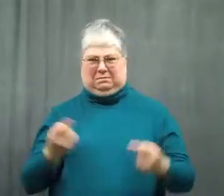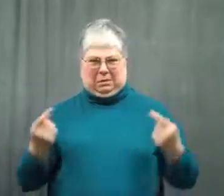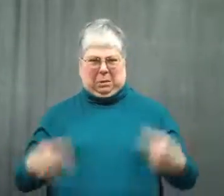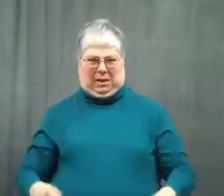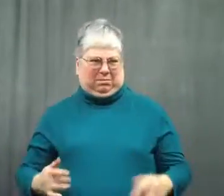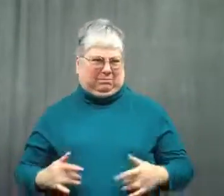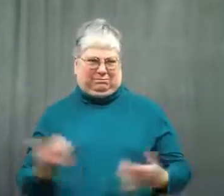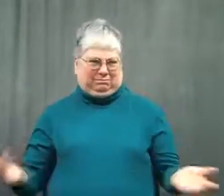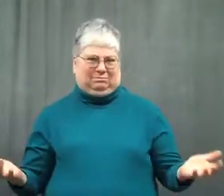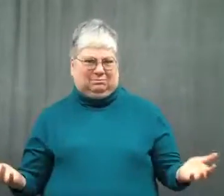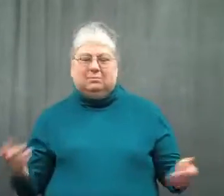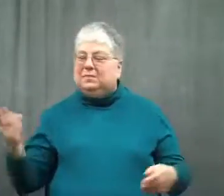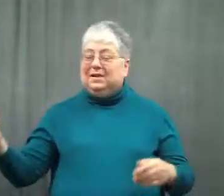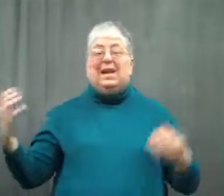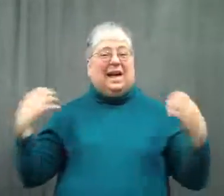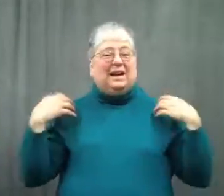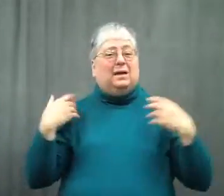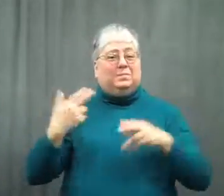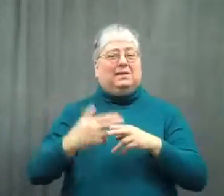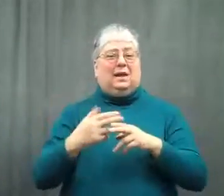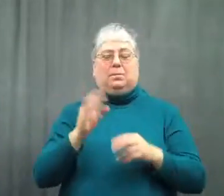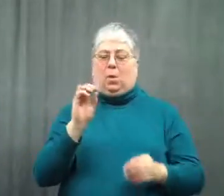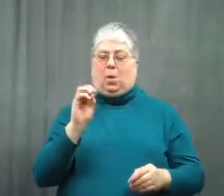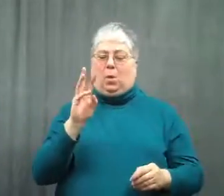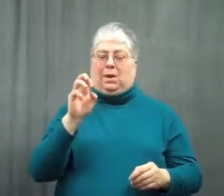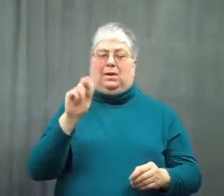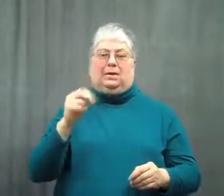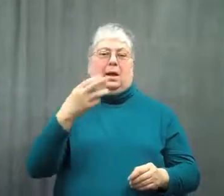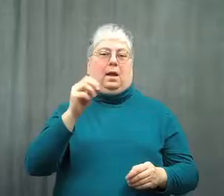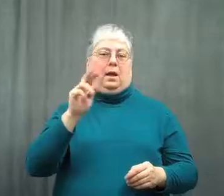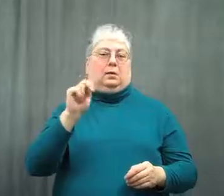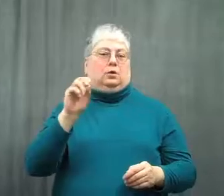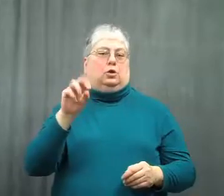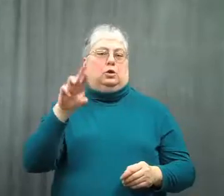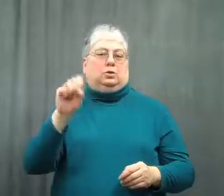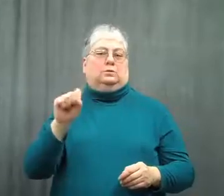Here's what happened. His name is Owen Honors.